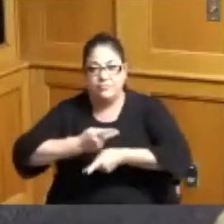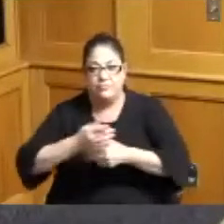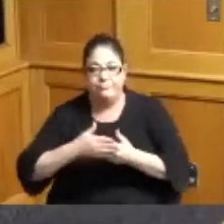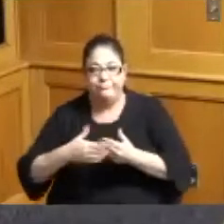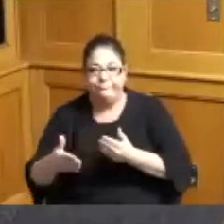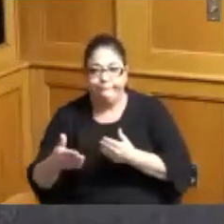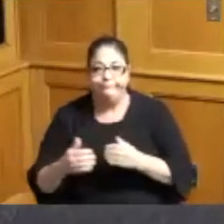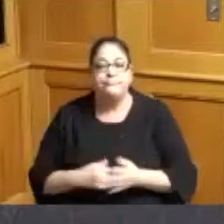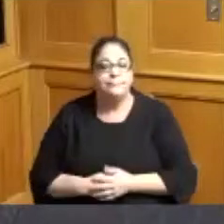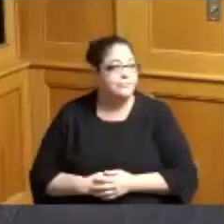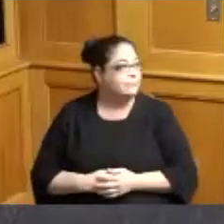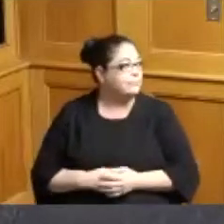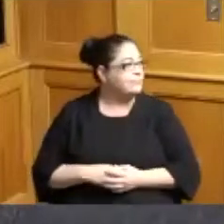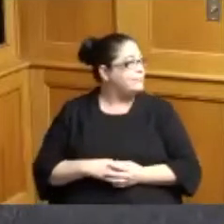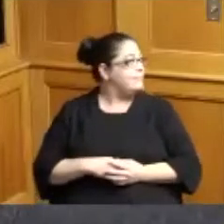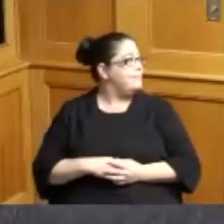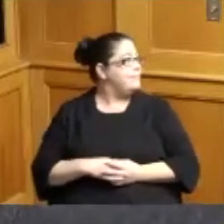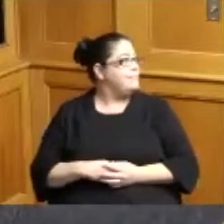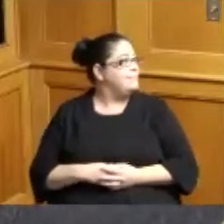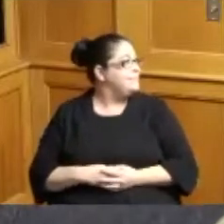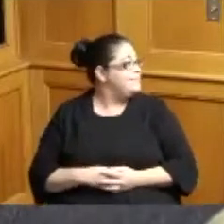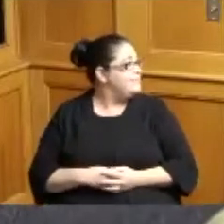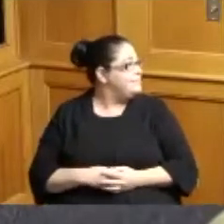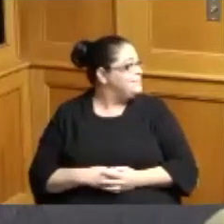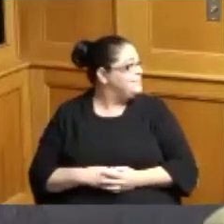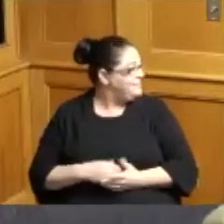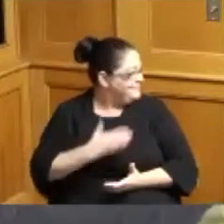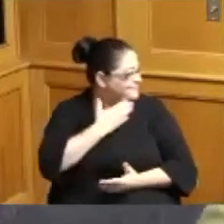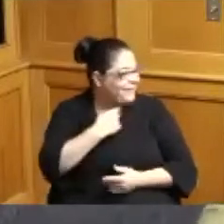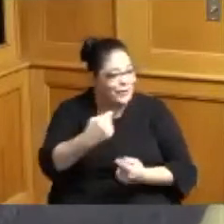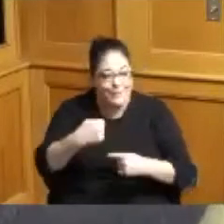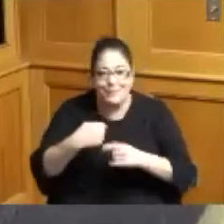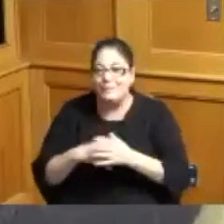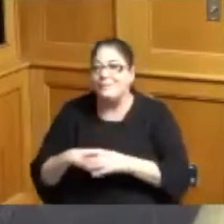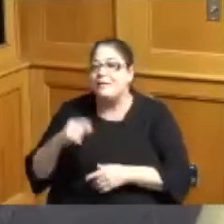so I'm going to read the proclamation and then if you would like to say a few words for sure